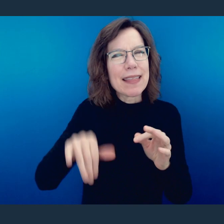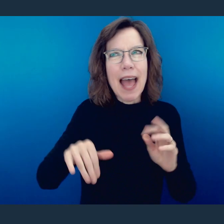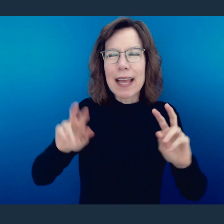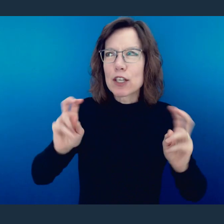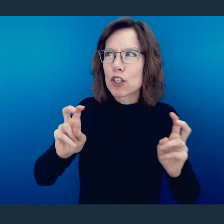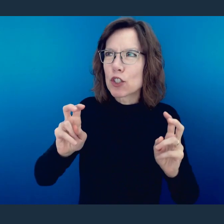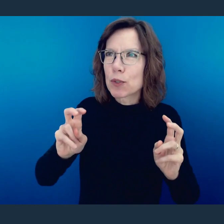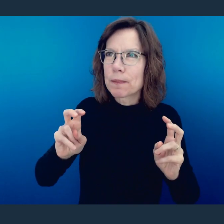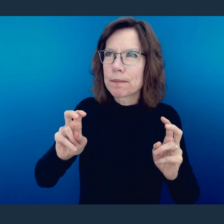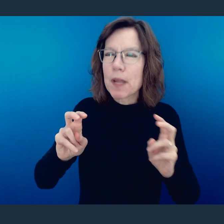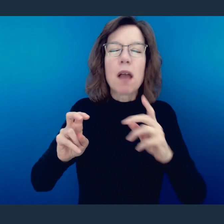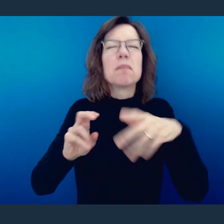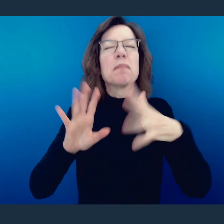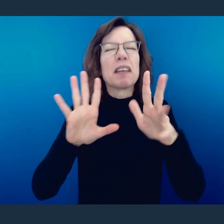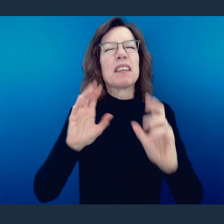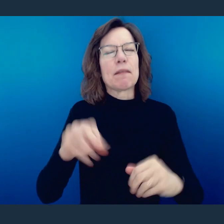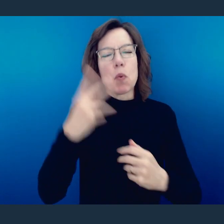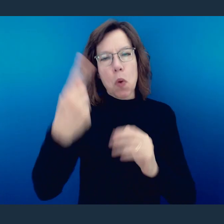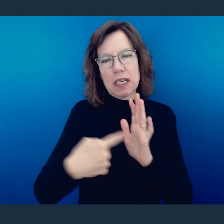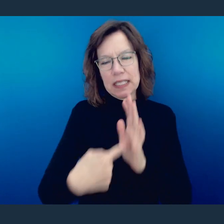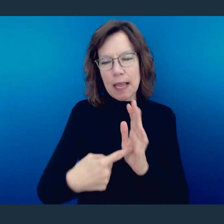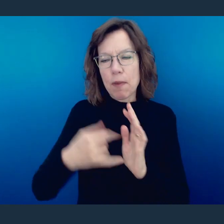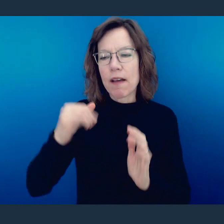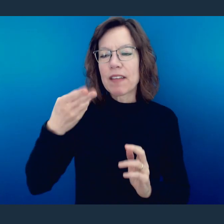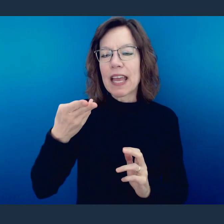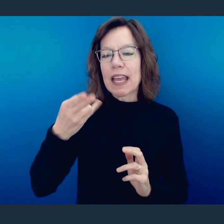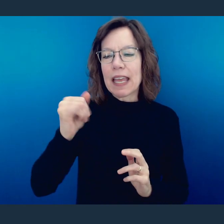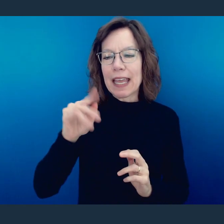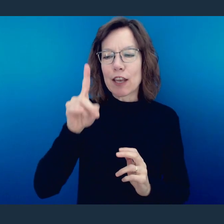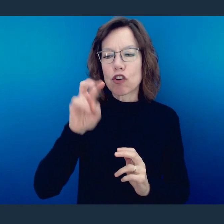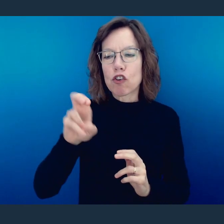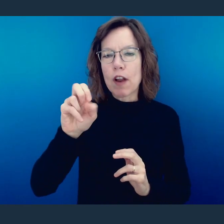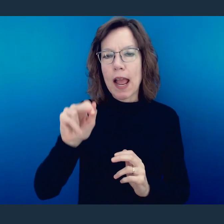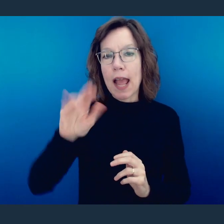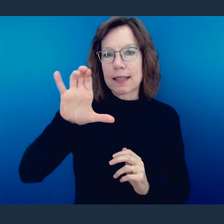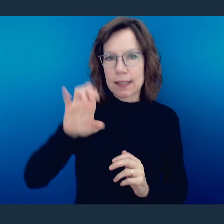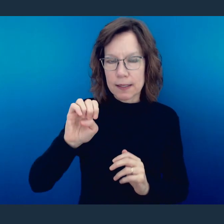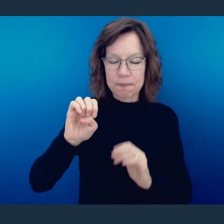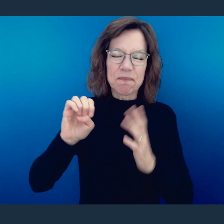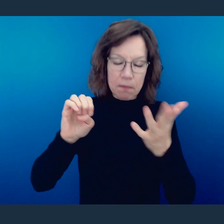issue? Let me give you an example of what that may look like. You see, in my family,